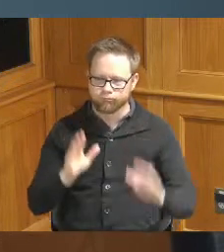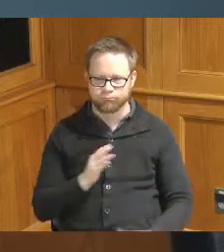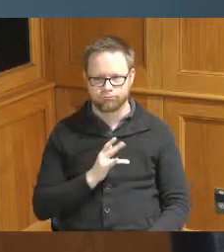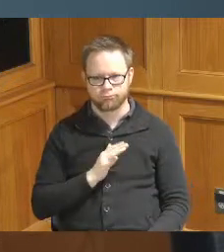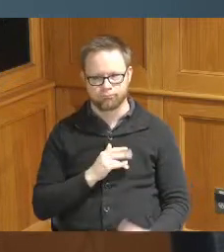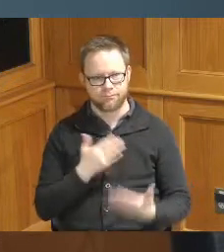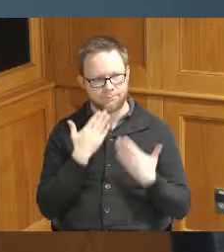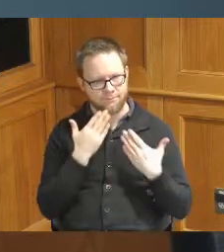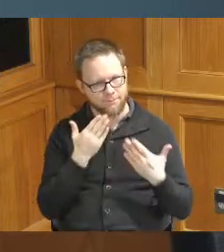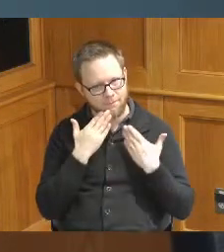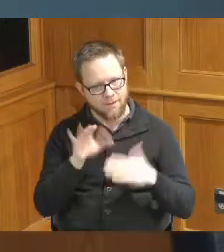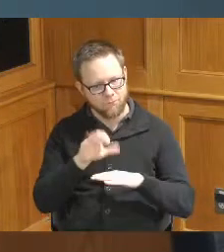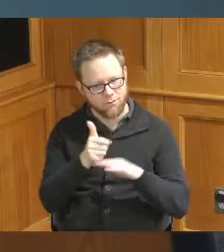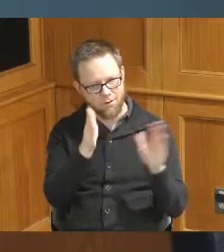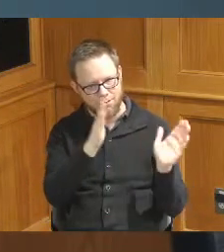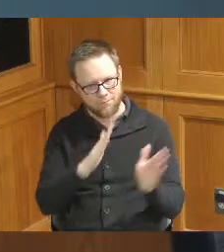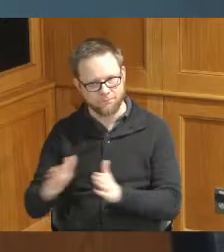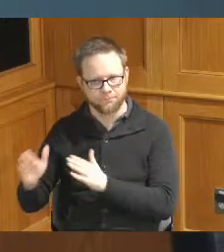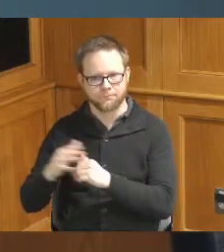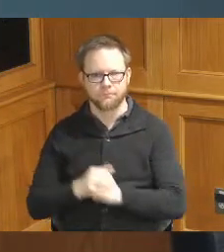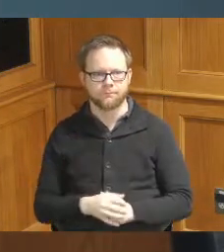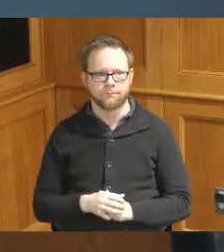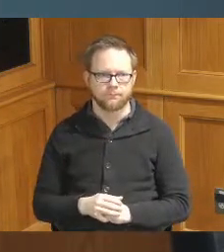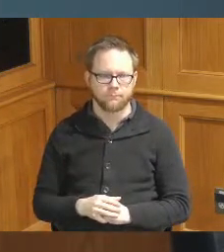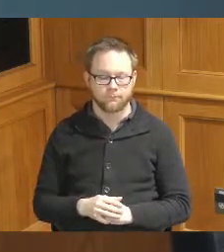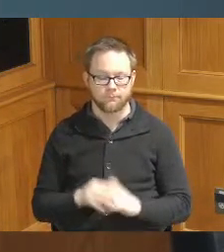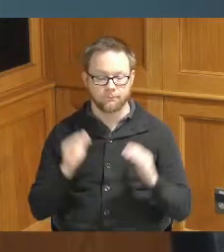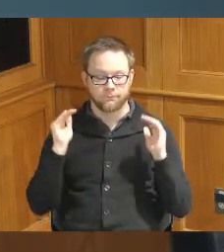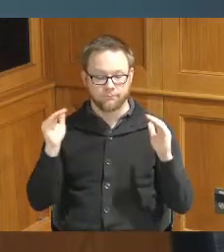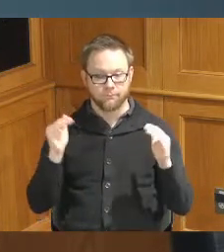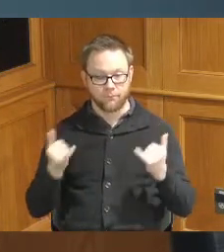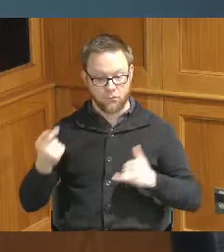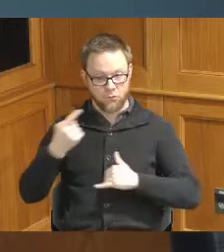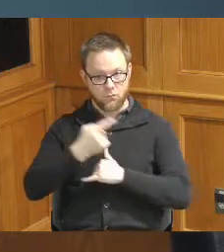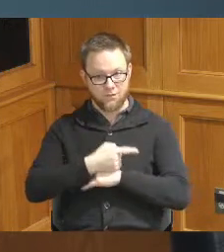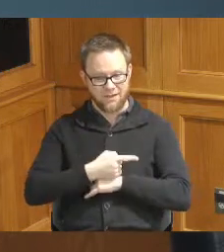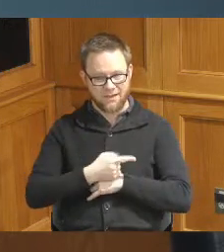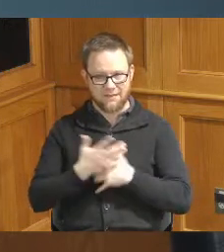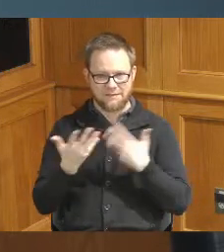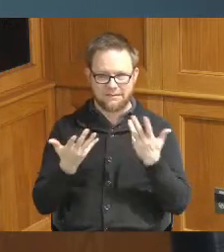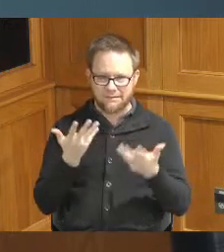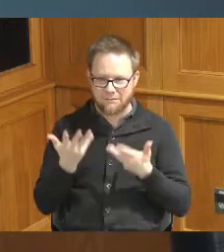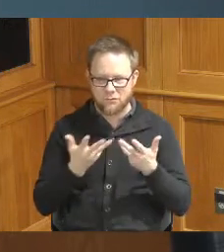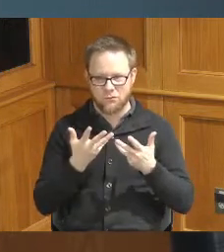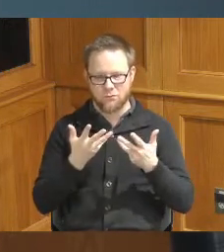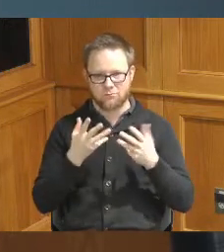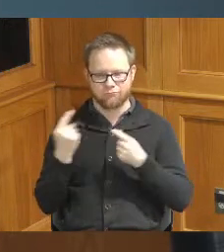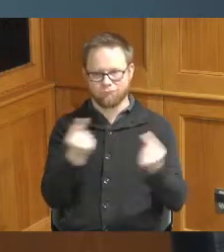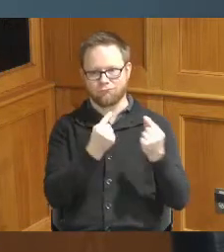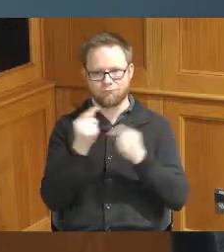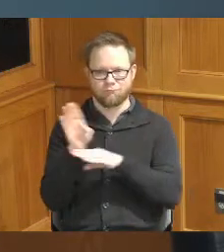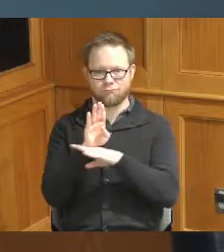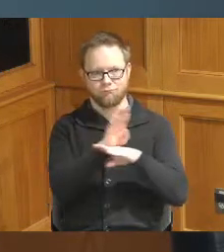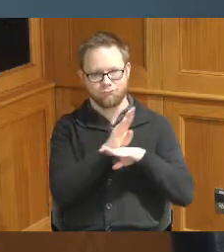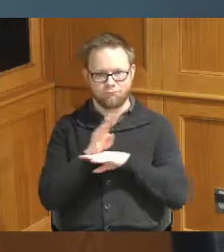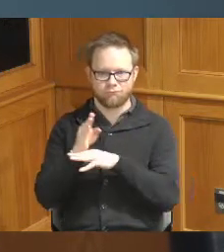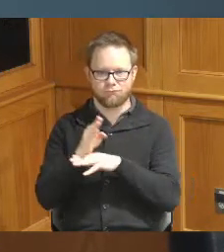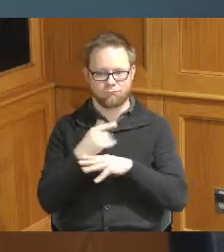organizing that and then today has been a little a little crazy I've been moving really fast today